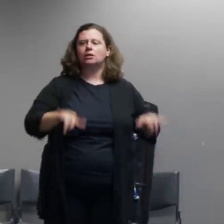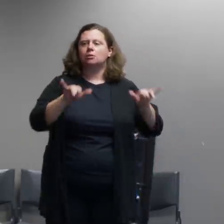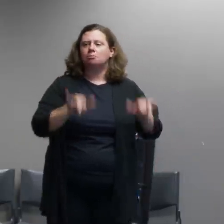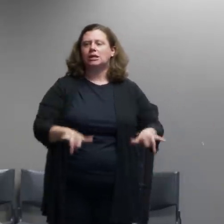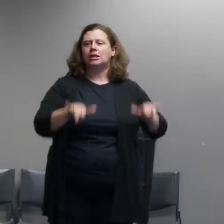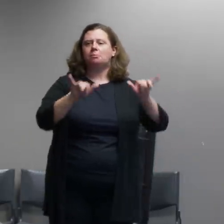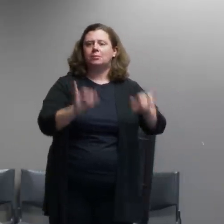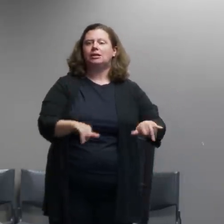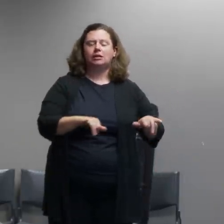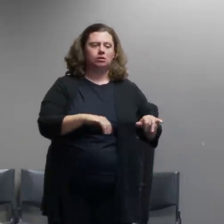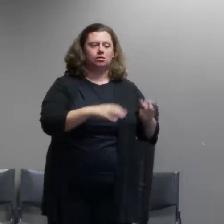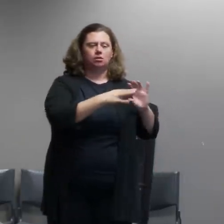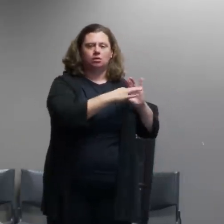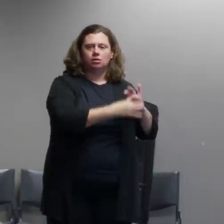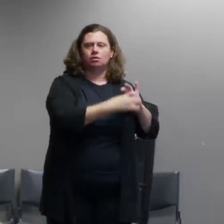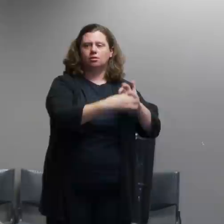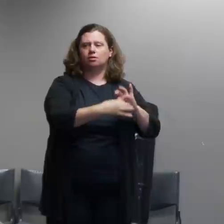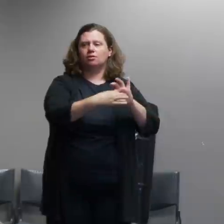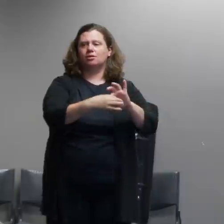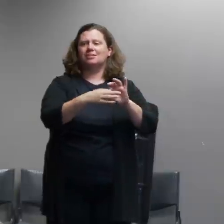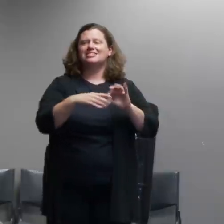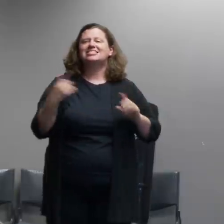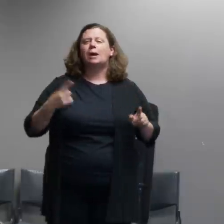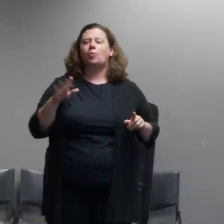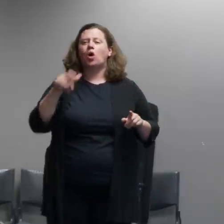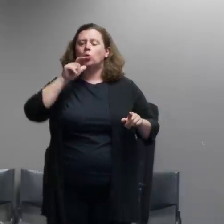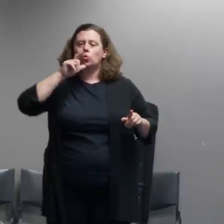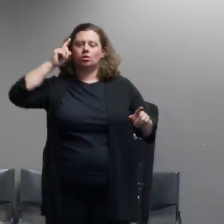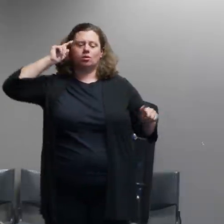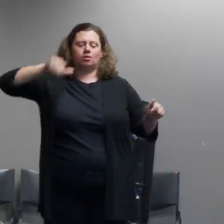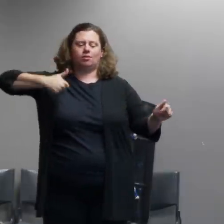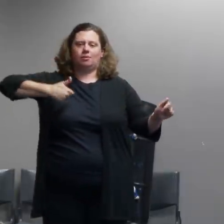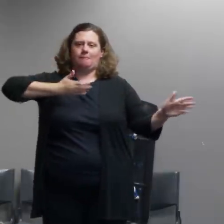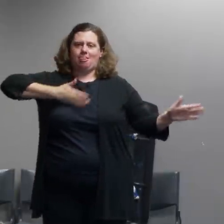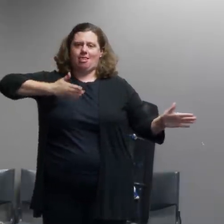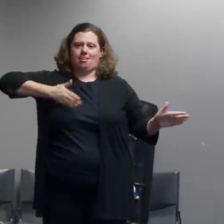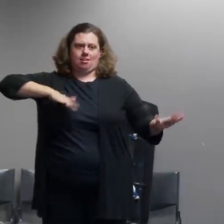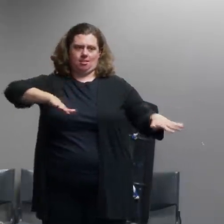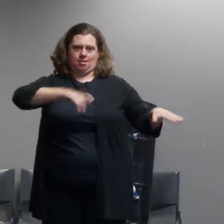suggests a level of organization and coordination but i'm not going to go